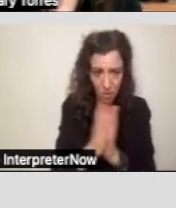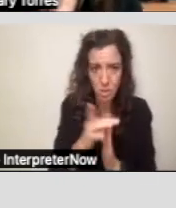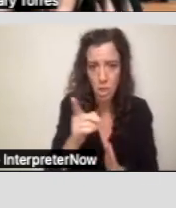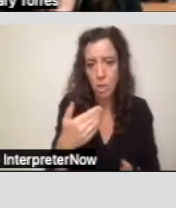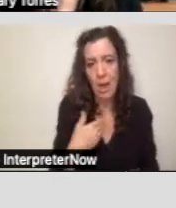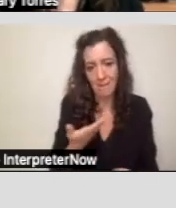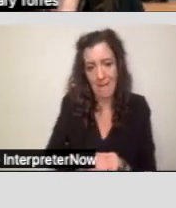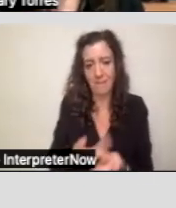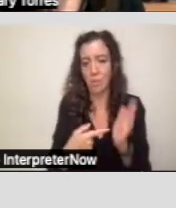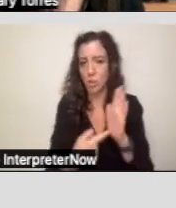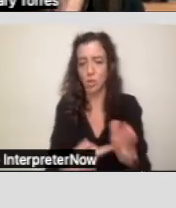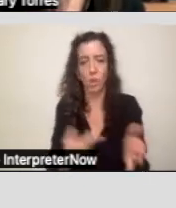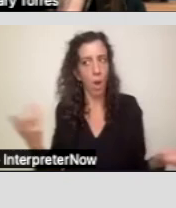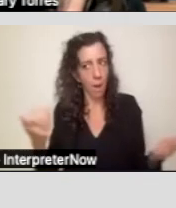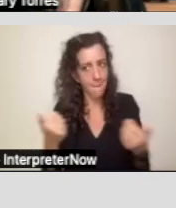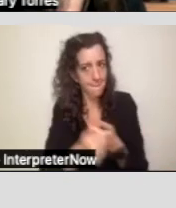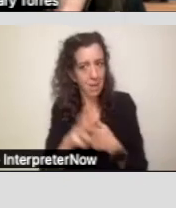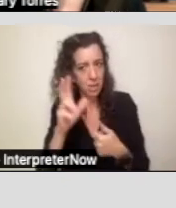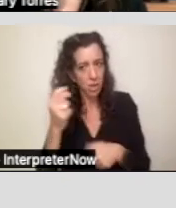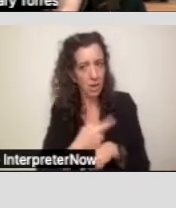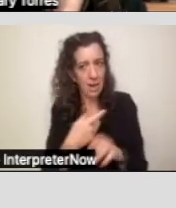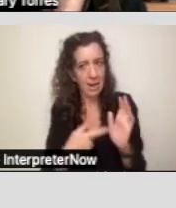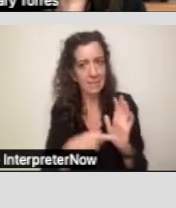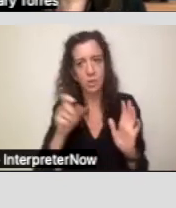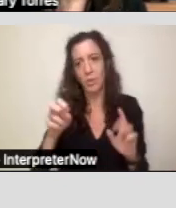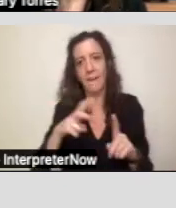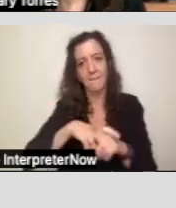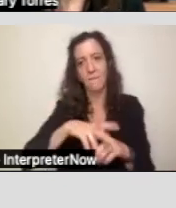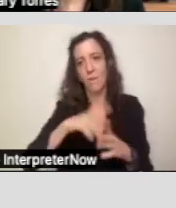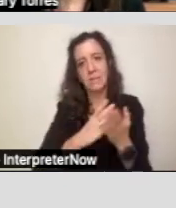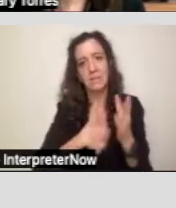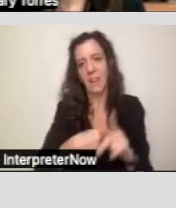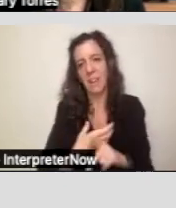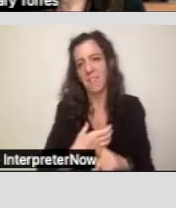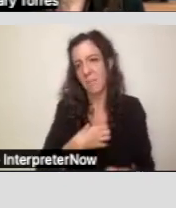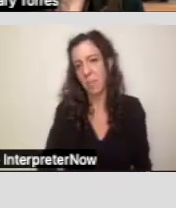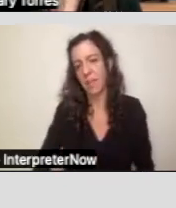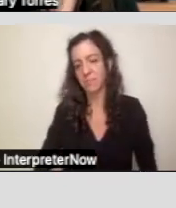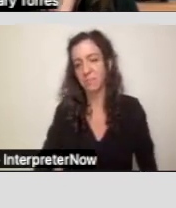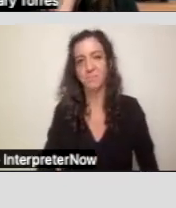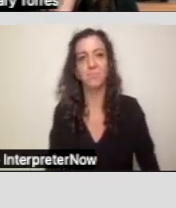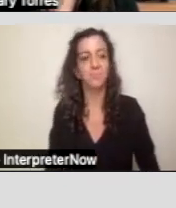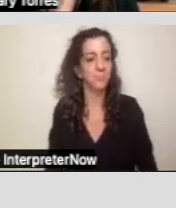that it's been passed 30 days and you can file some sort of complaint.